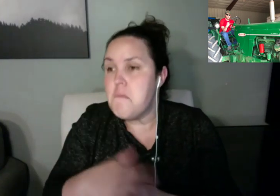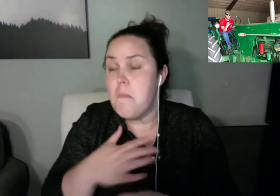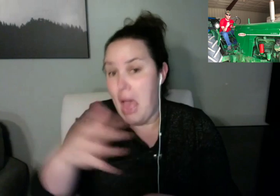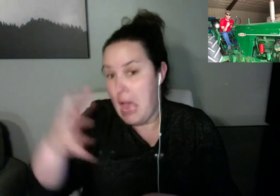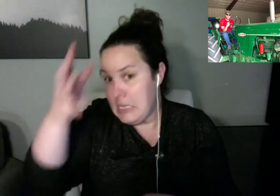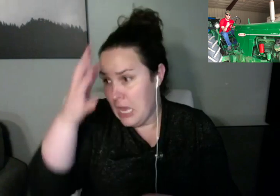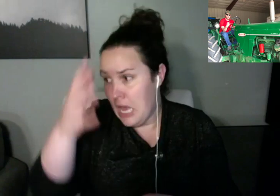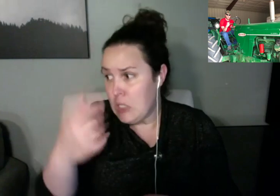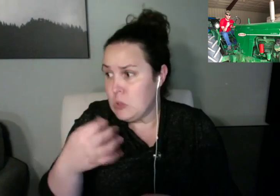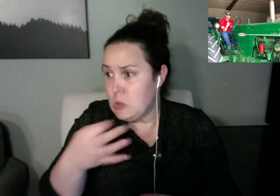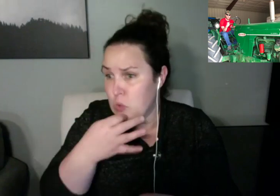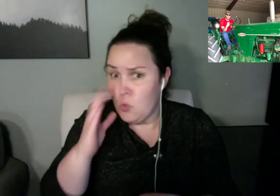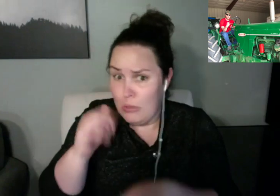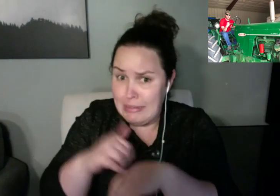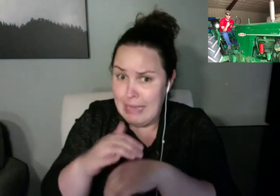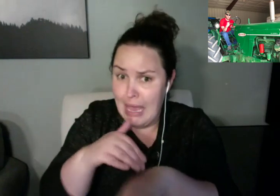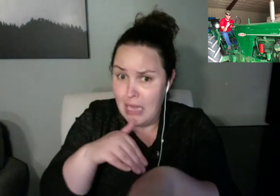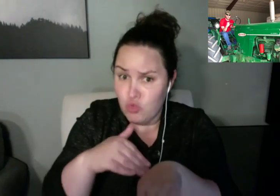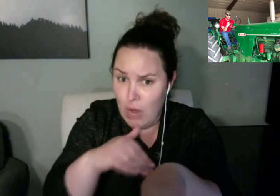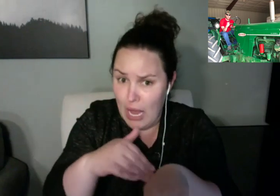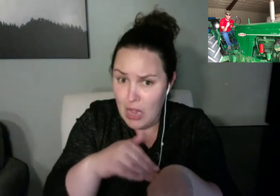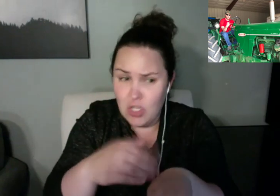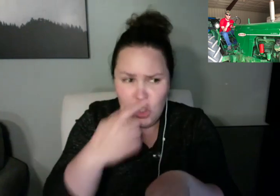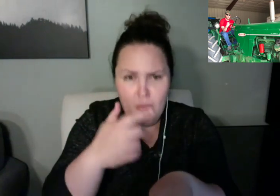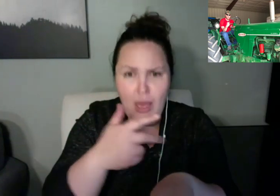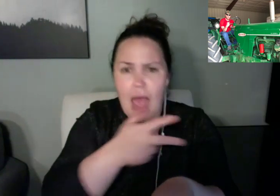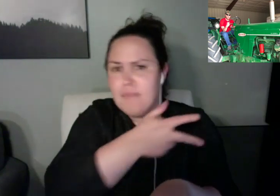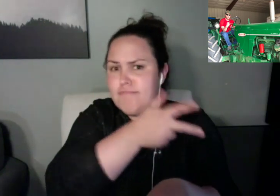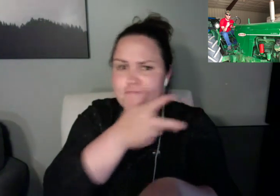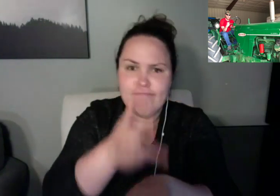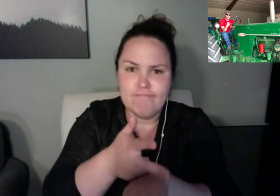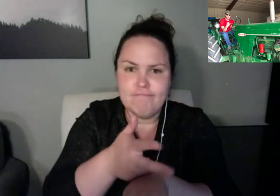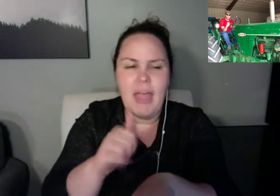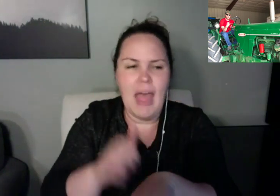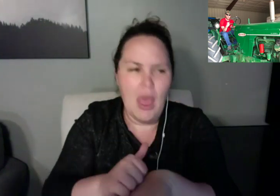okay? Got to start somewhere. Best of luck to you. All right.